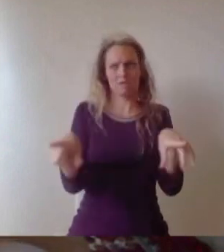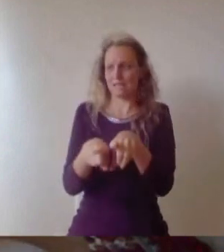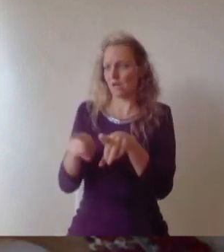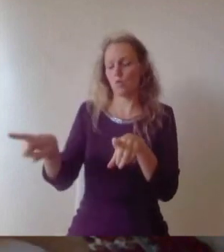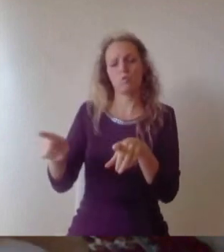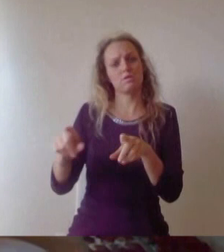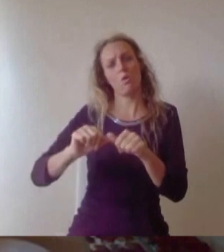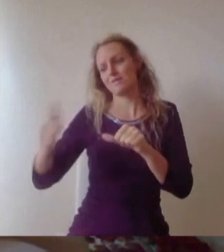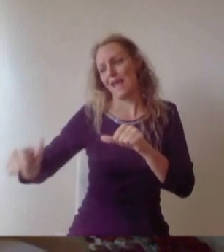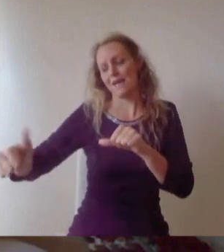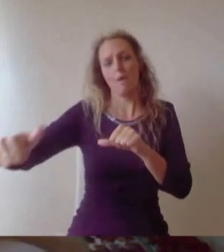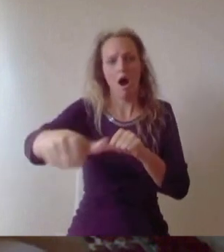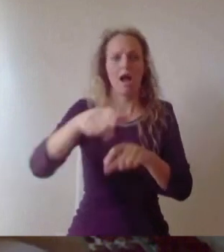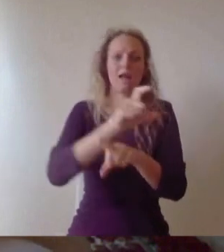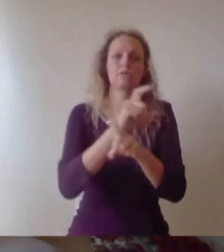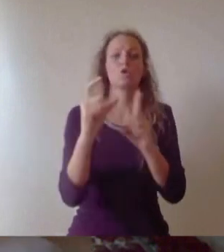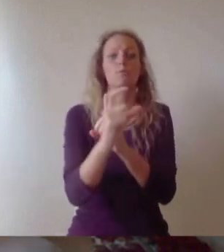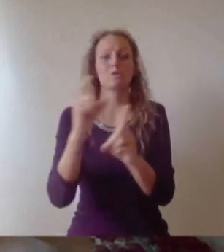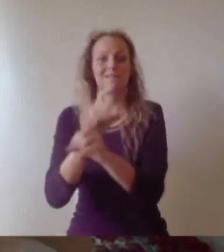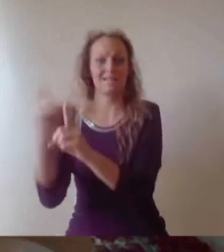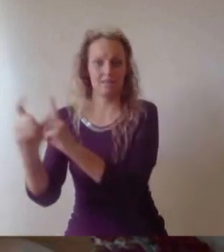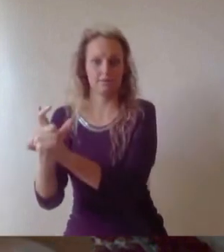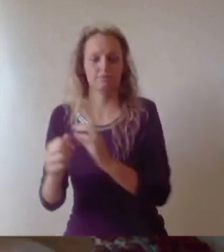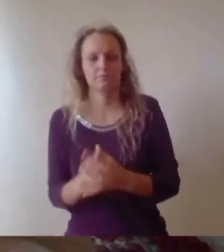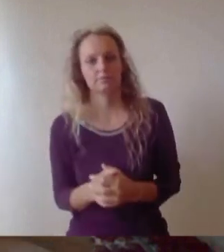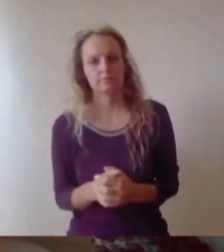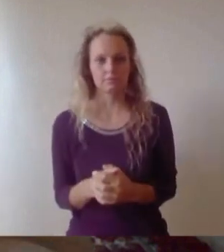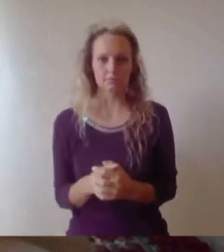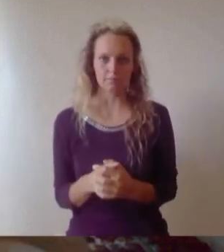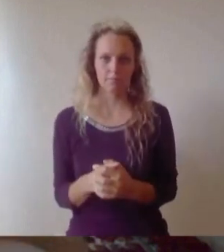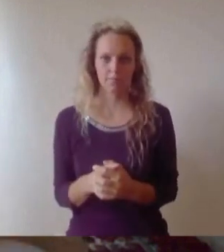to our community. Now the university's motto is 'Learning